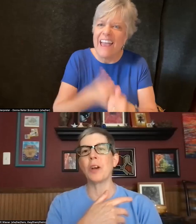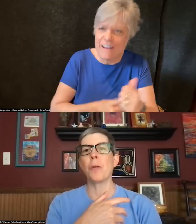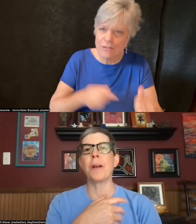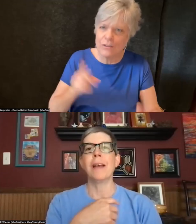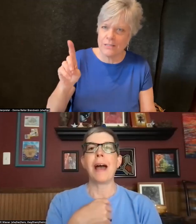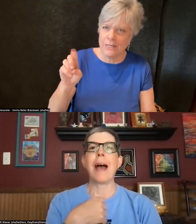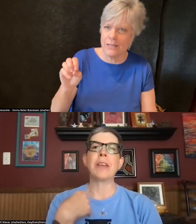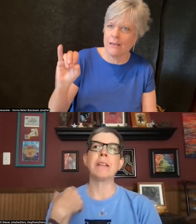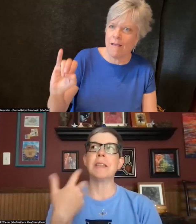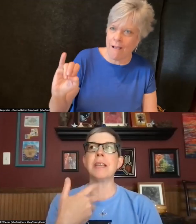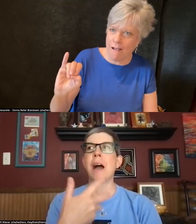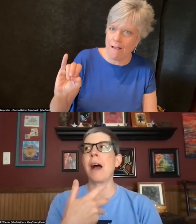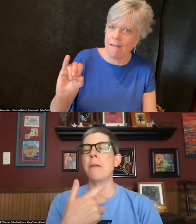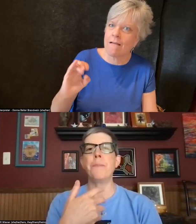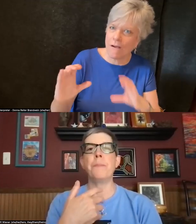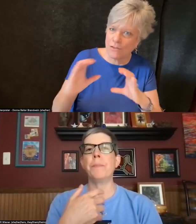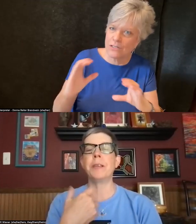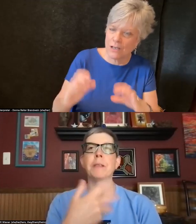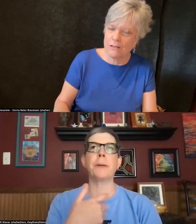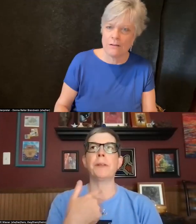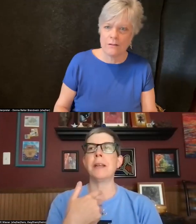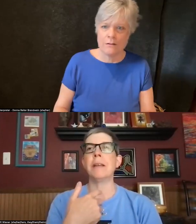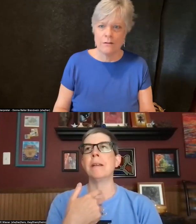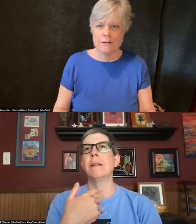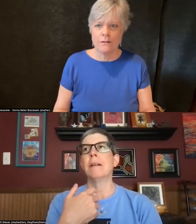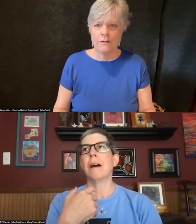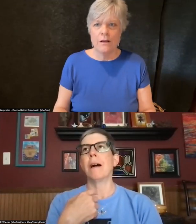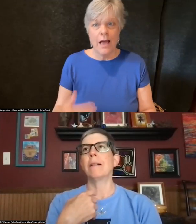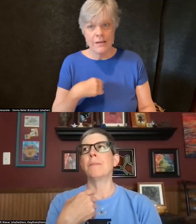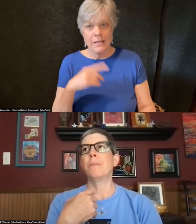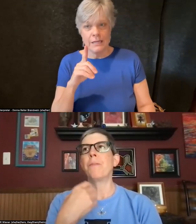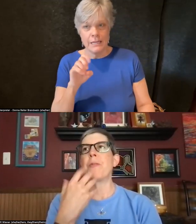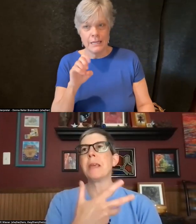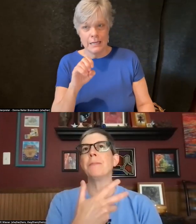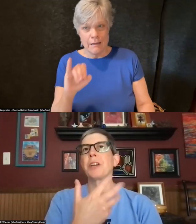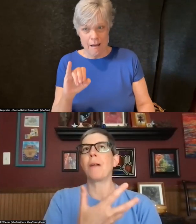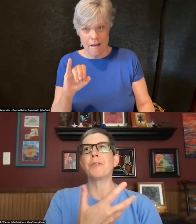So having DEI disability themed conversations